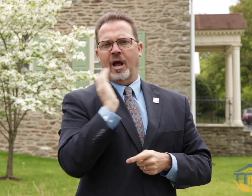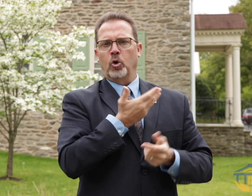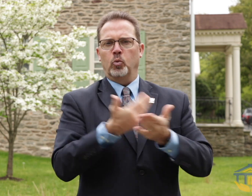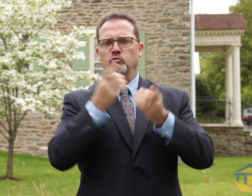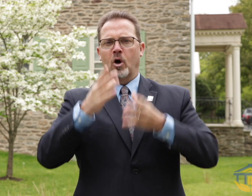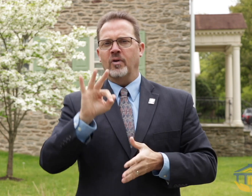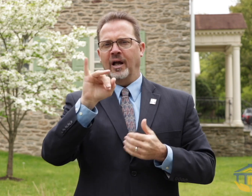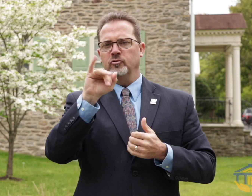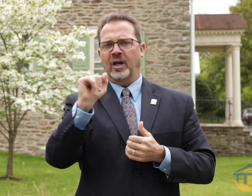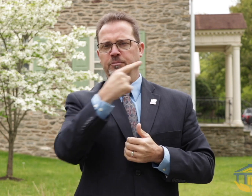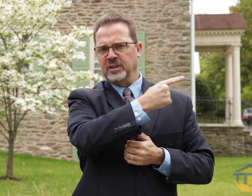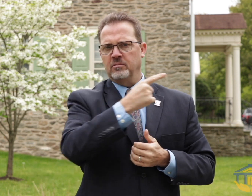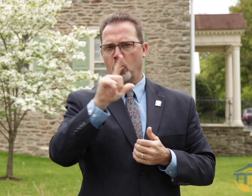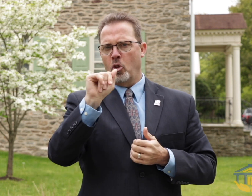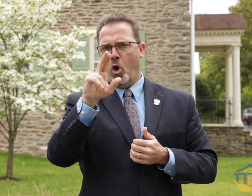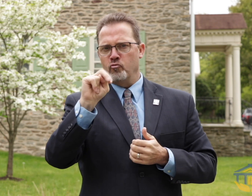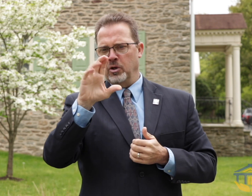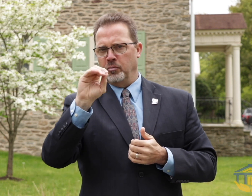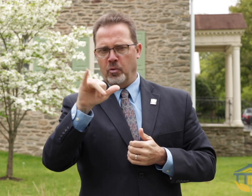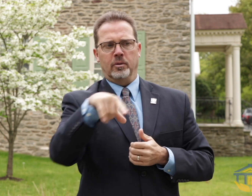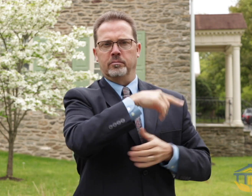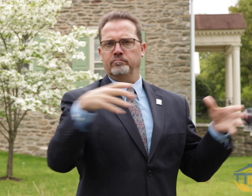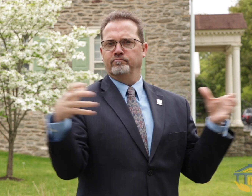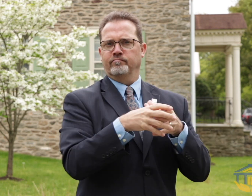new Director of Institutional Advancement, Lauren Coy,